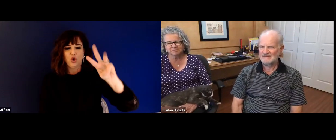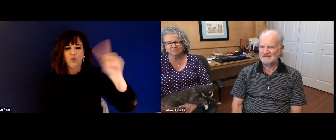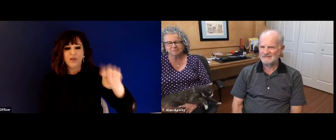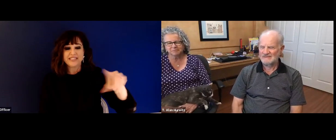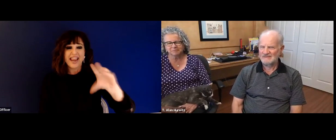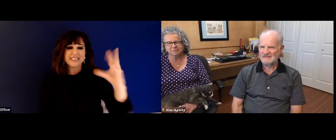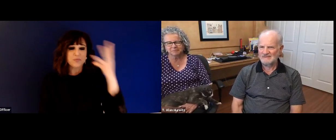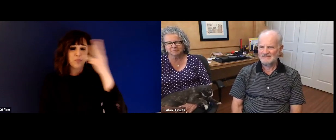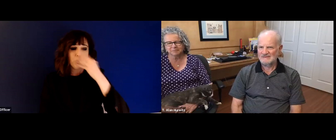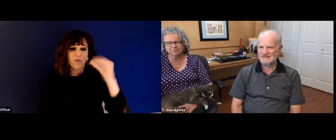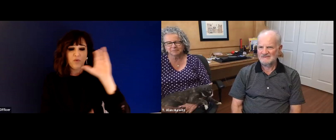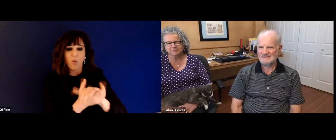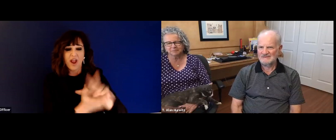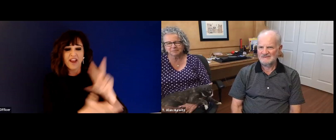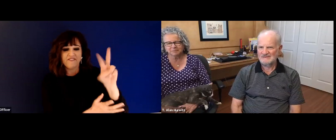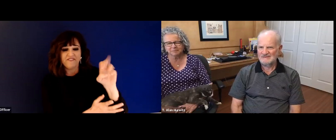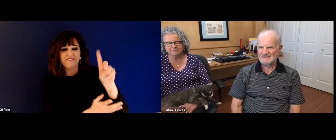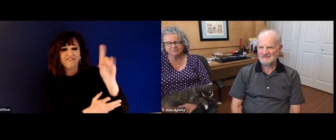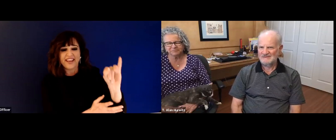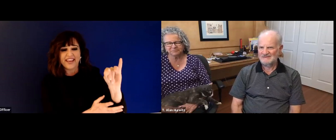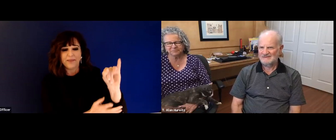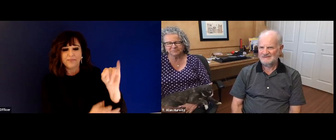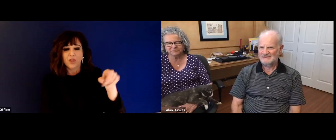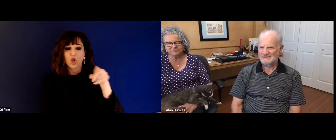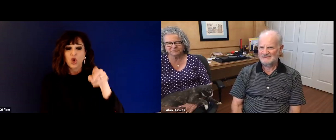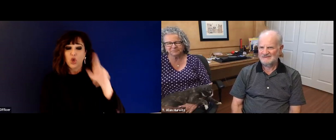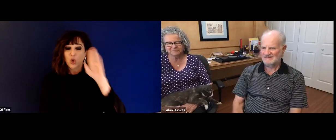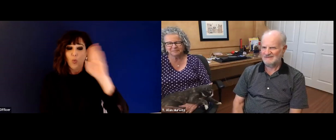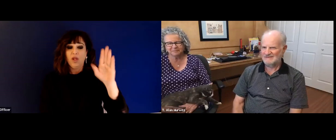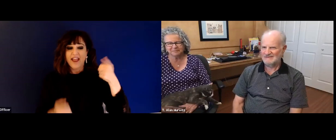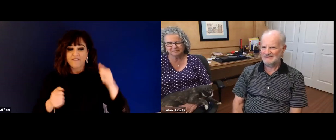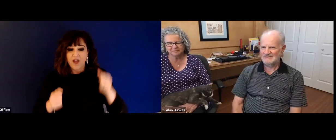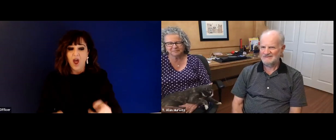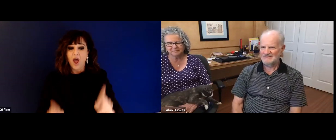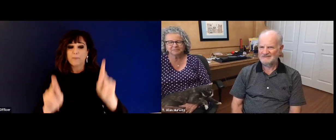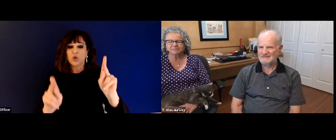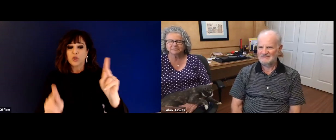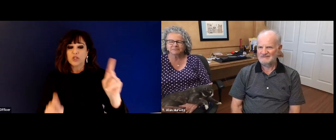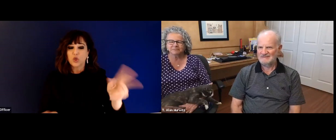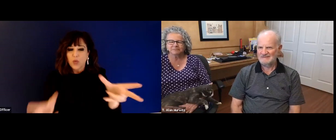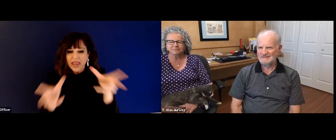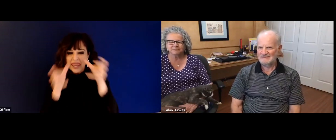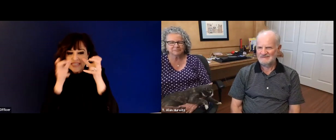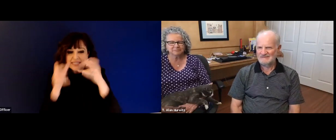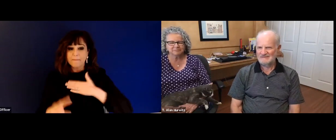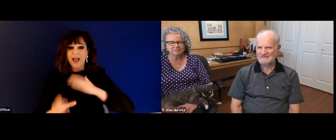introduction Angie. I'm honored to introduce Alan T. Hurwitz and